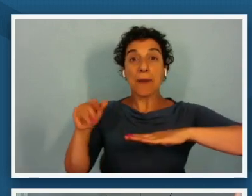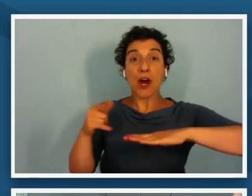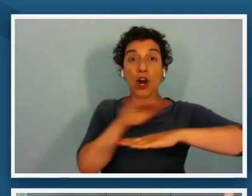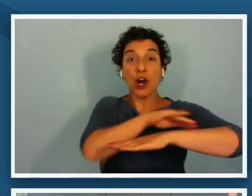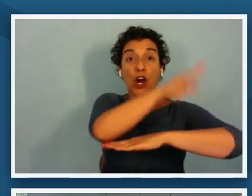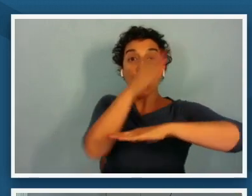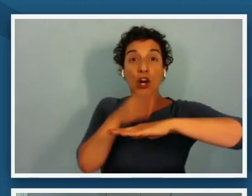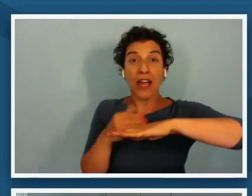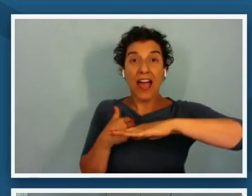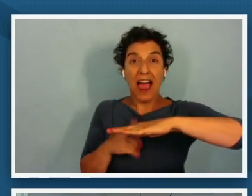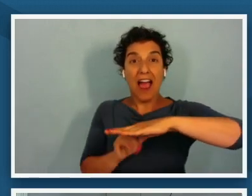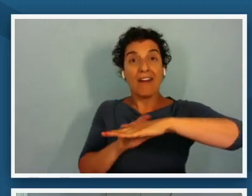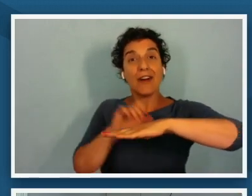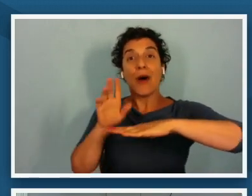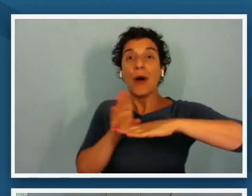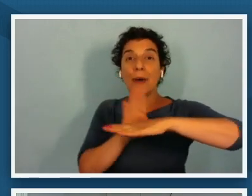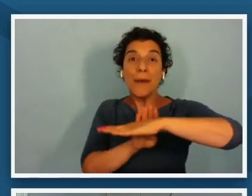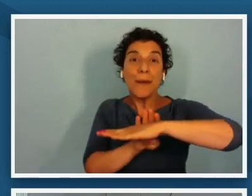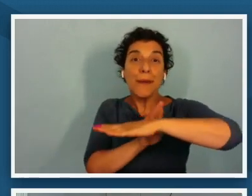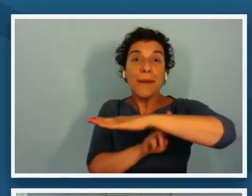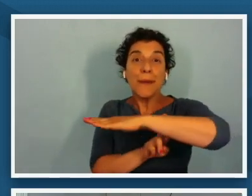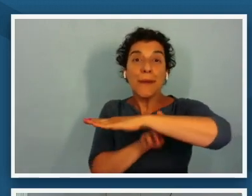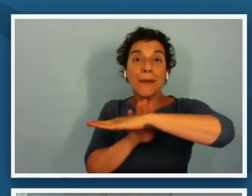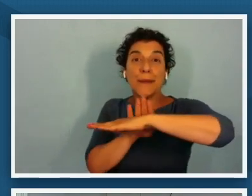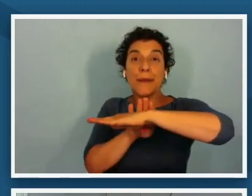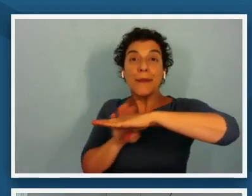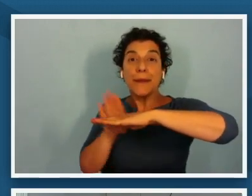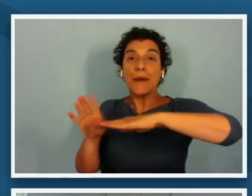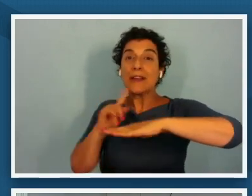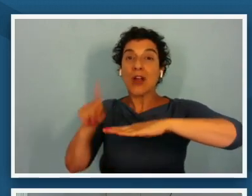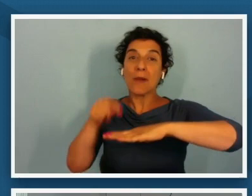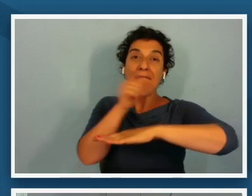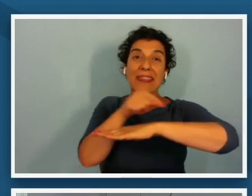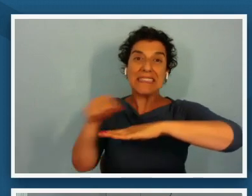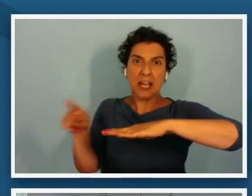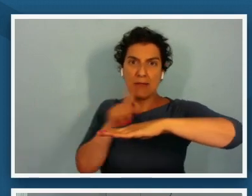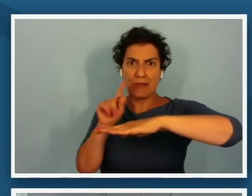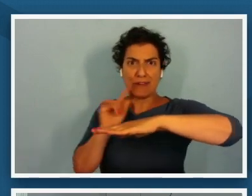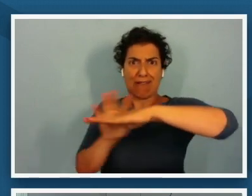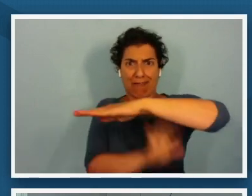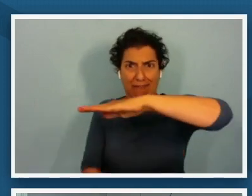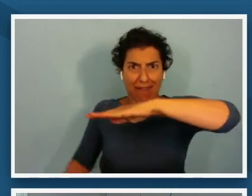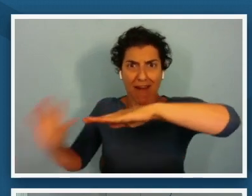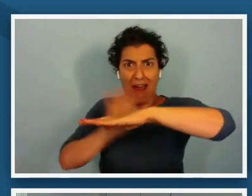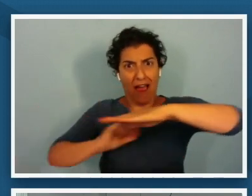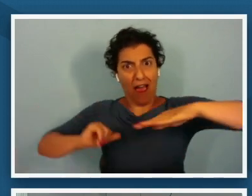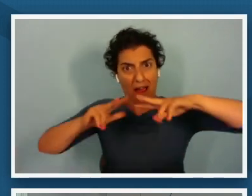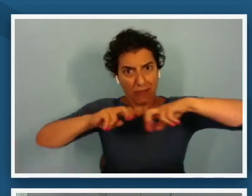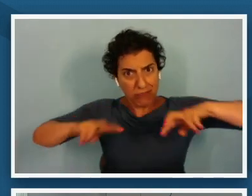one and then there's just like a blank space in between and i i really am excited at the prospect of looking at it